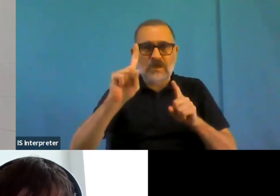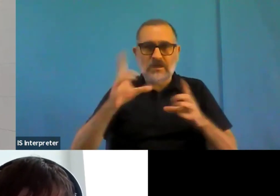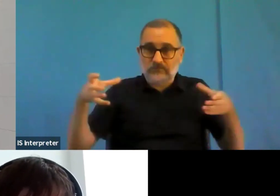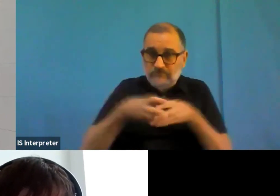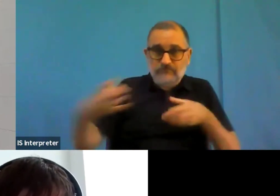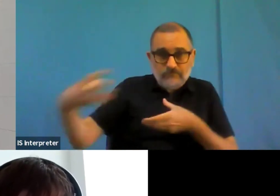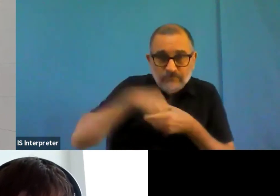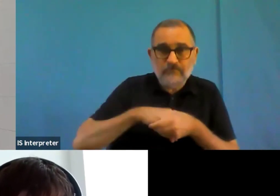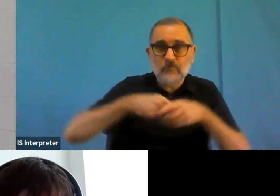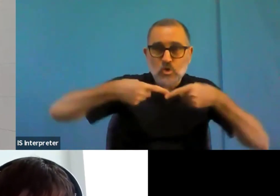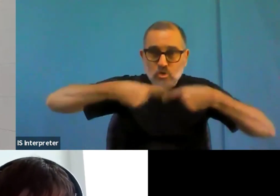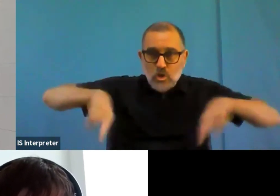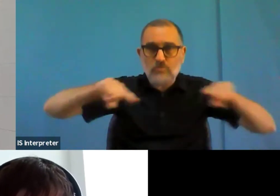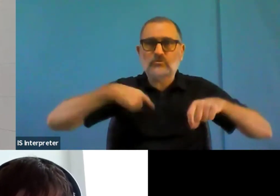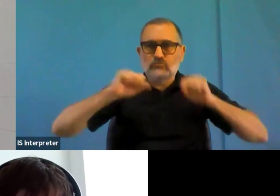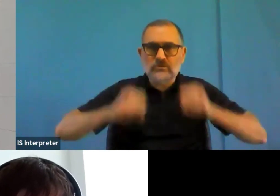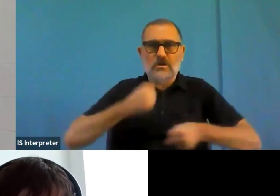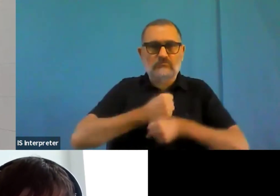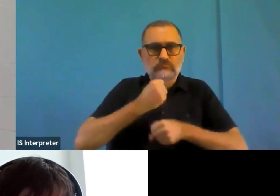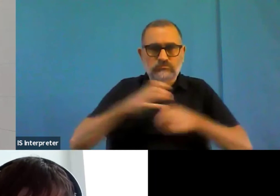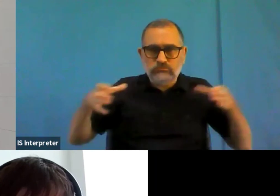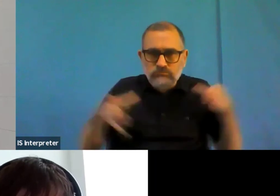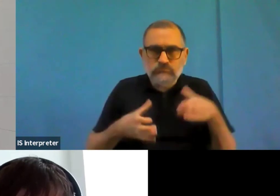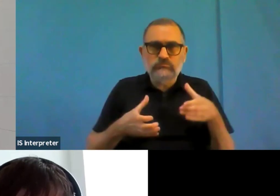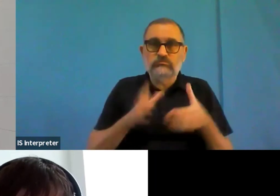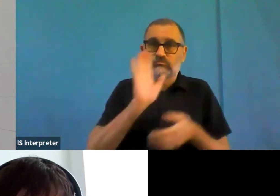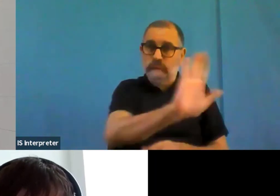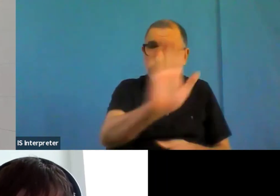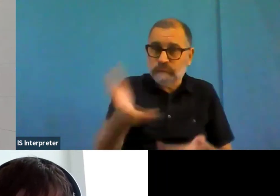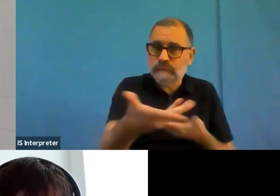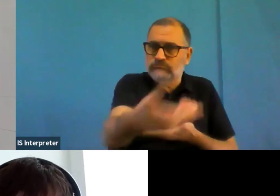So now please don't forget to answer and reply and contribute to the open public consultation